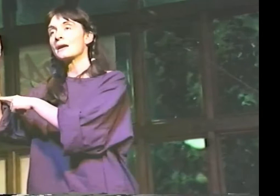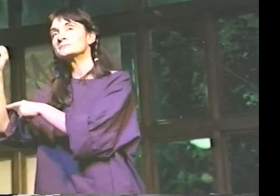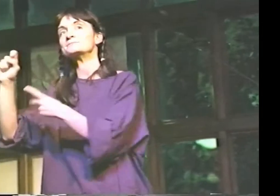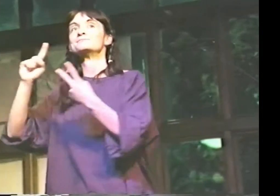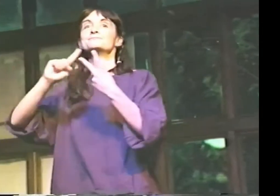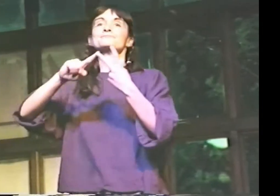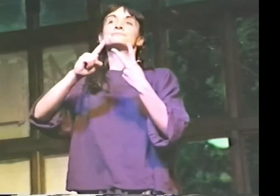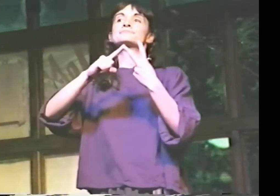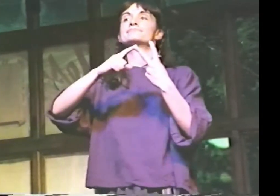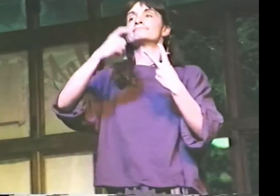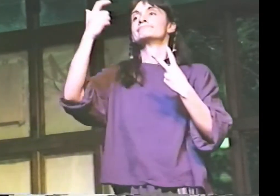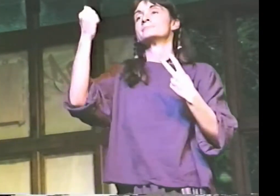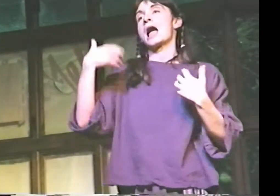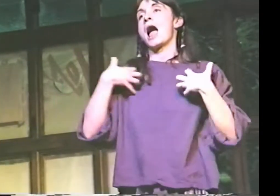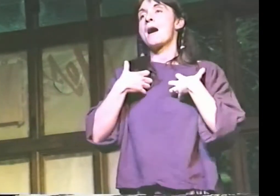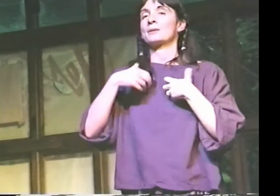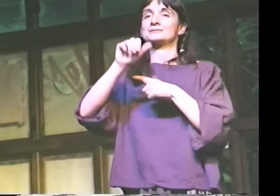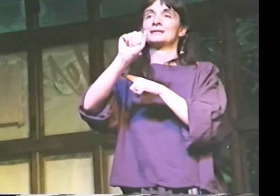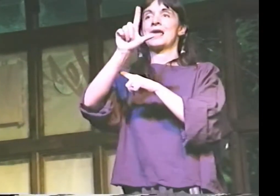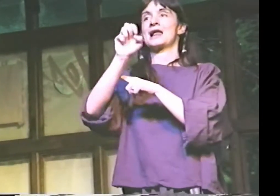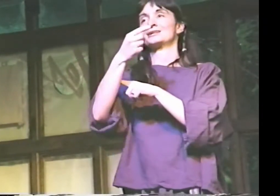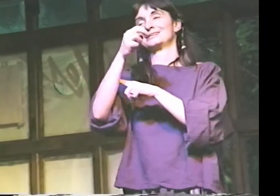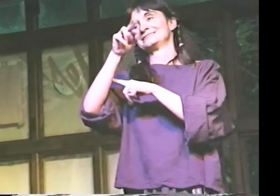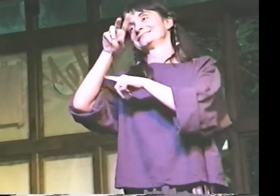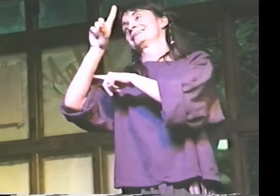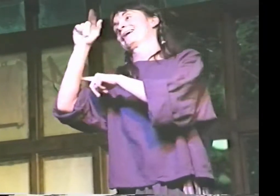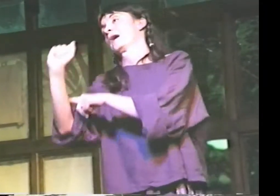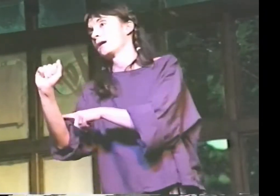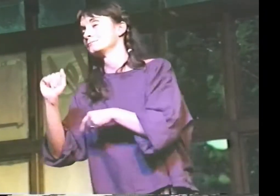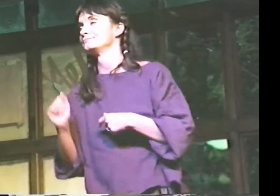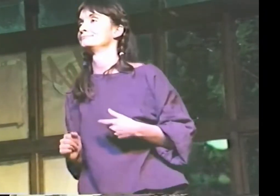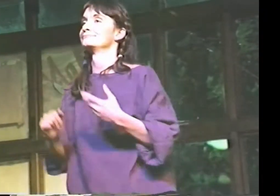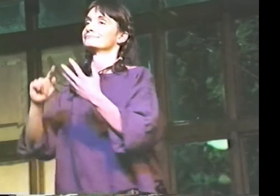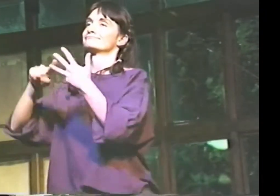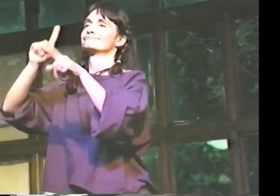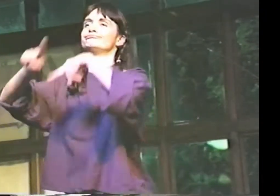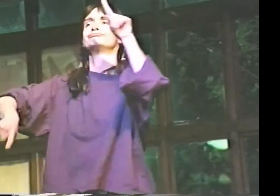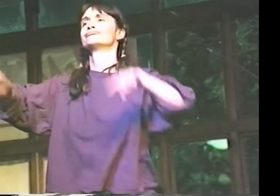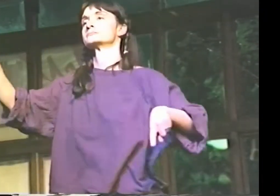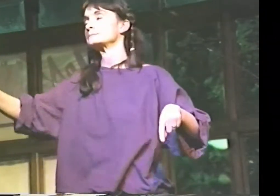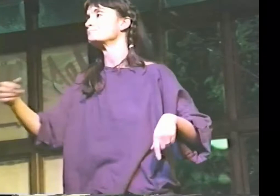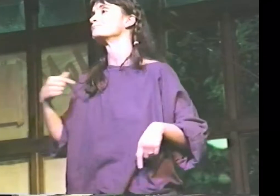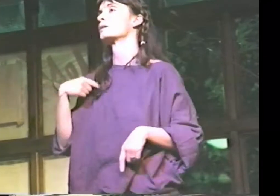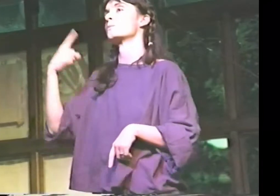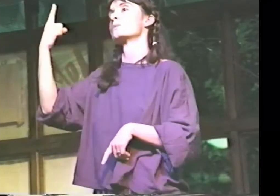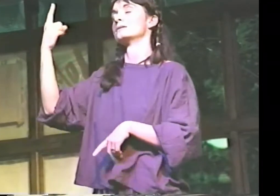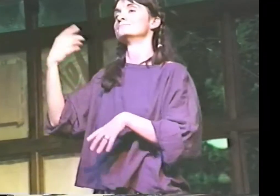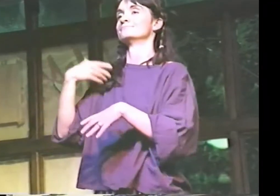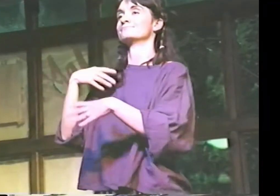AND THE "VEGETARIAN TIMES," AND VARIOUS SORTS OF THINGS.